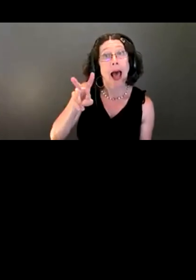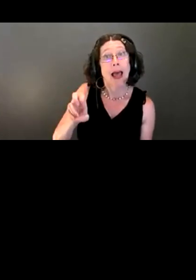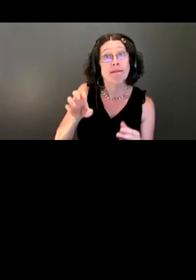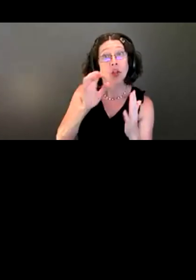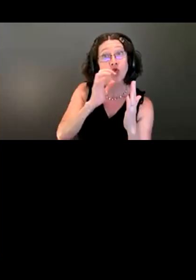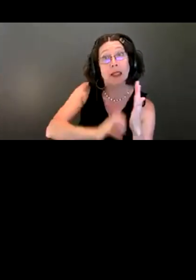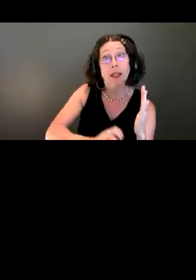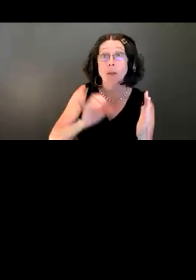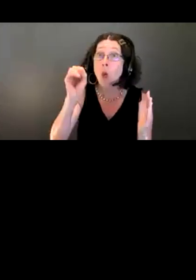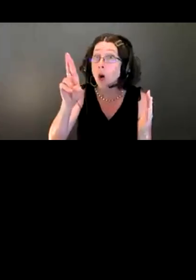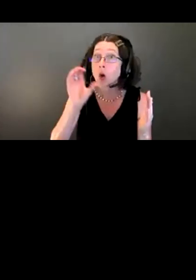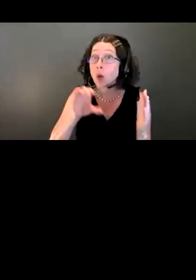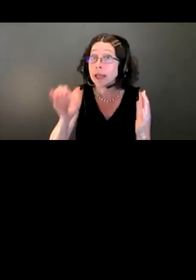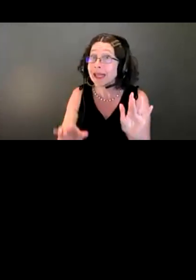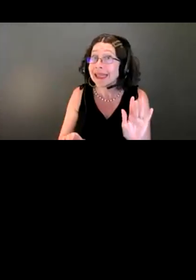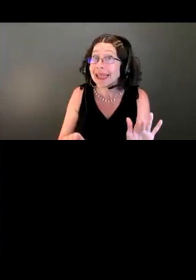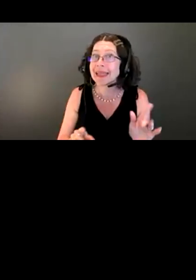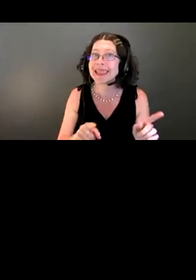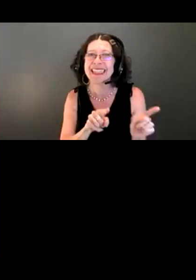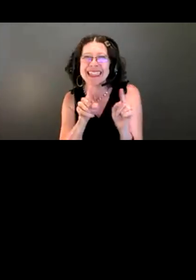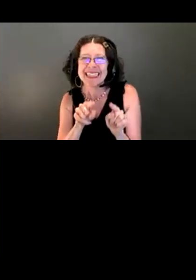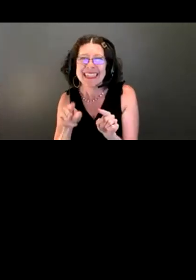then you can click show subtitles to activate the